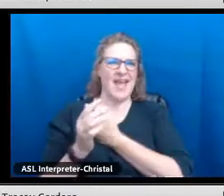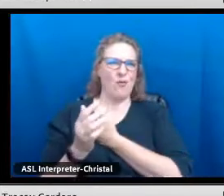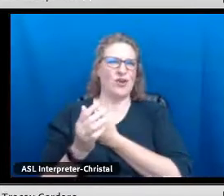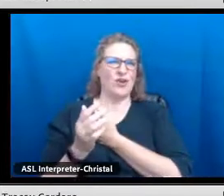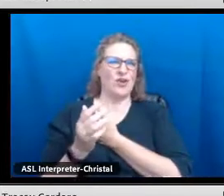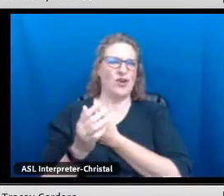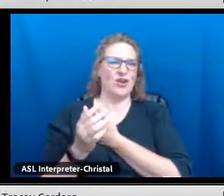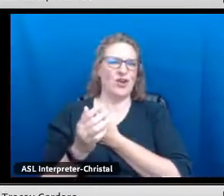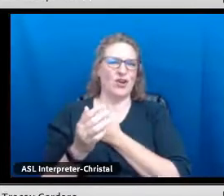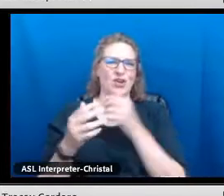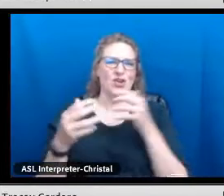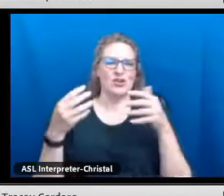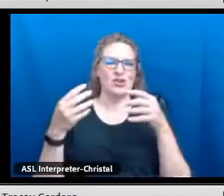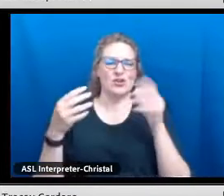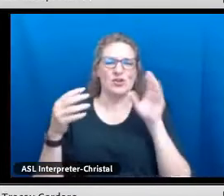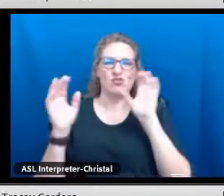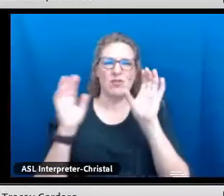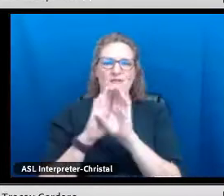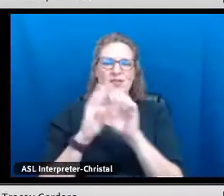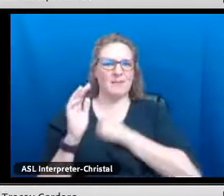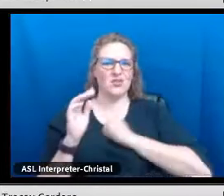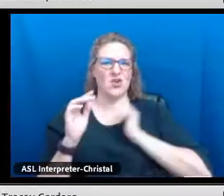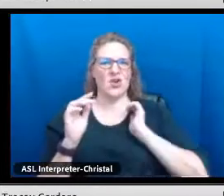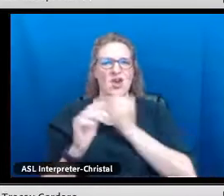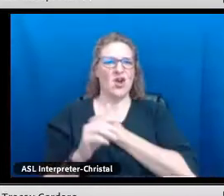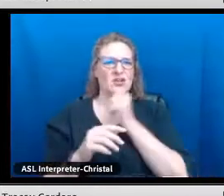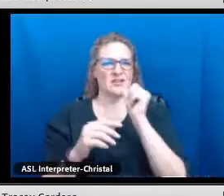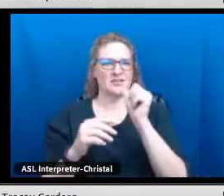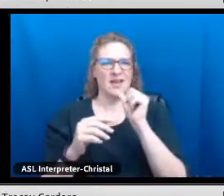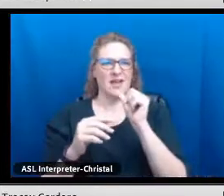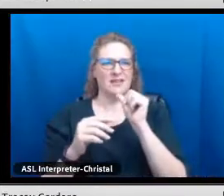I can't read this because this is not our graphic.